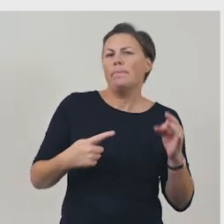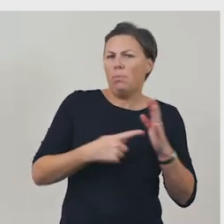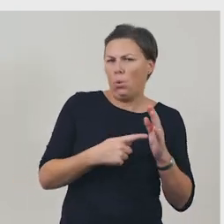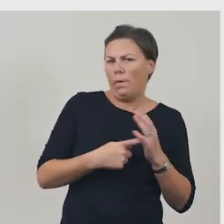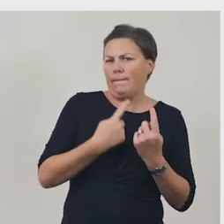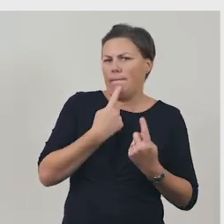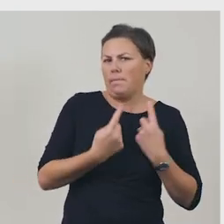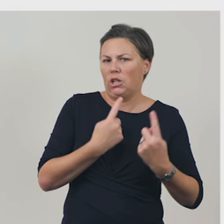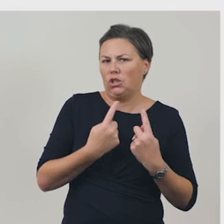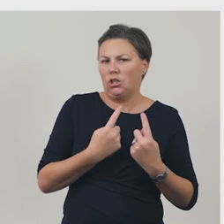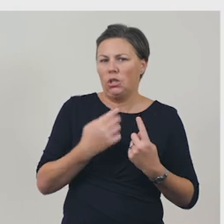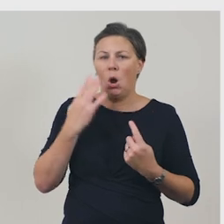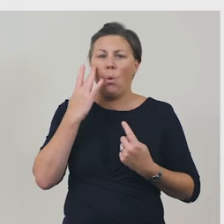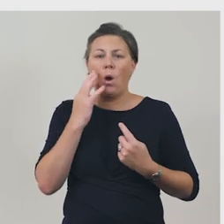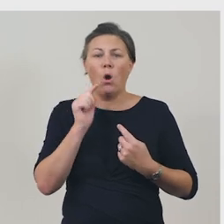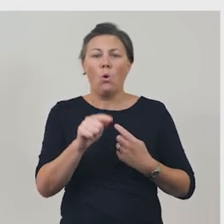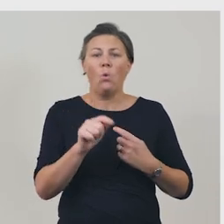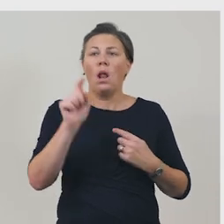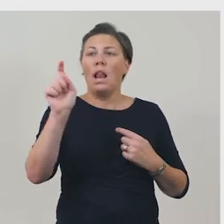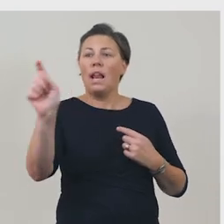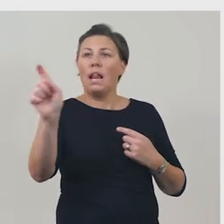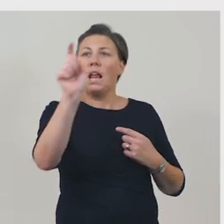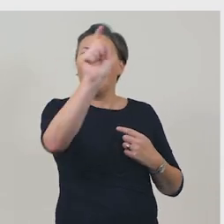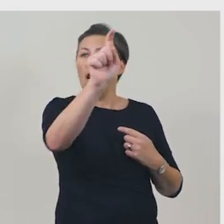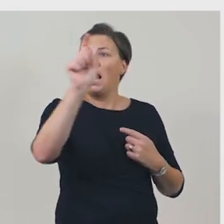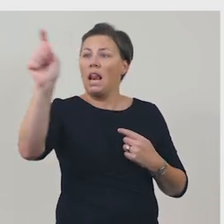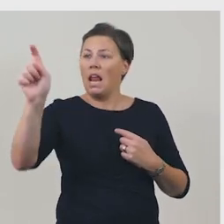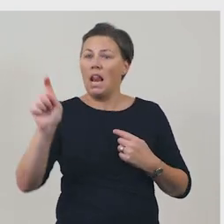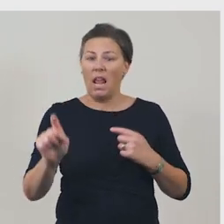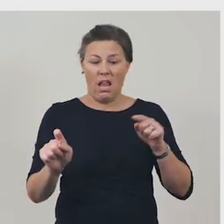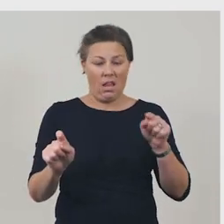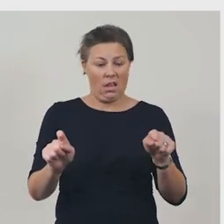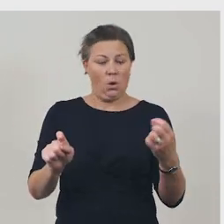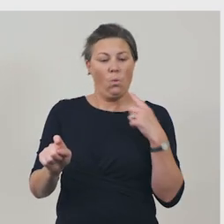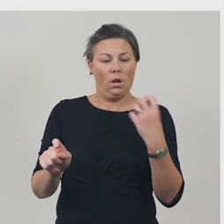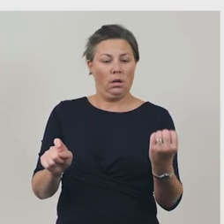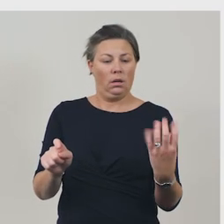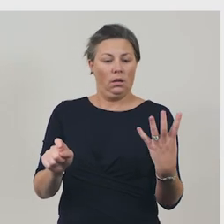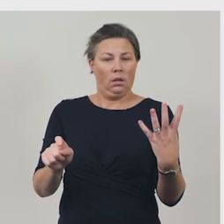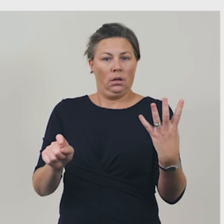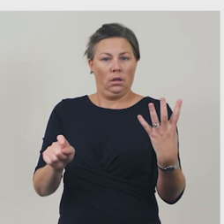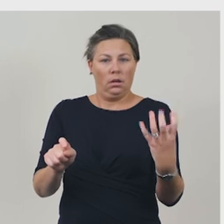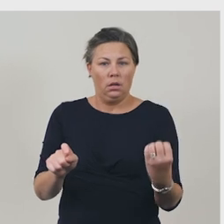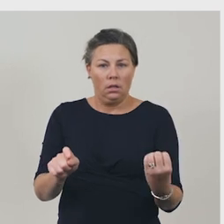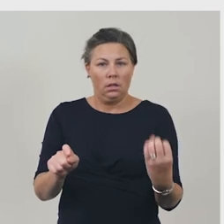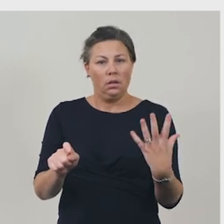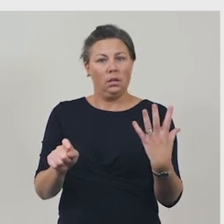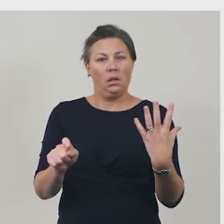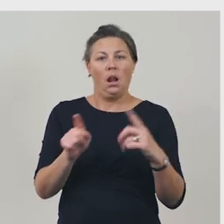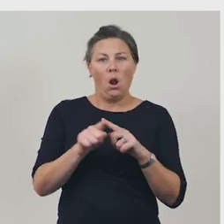that changes when you click on a tab. We can learn who the Ginkis are,